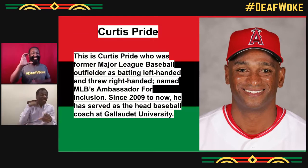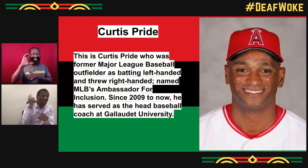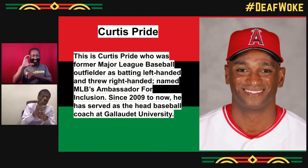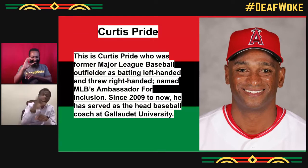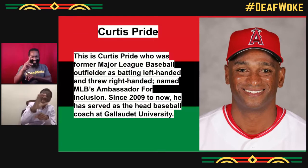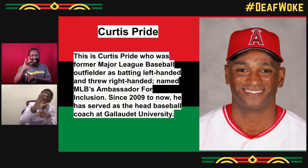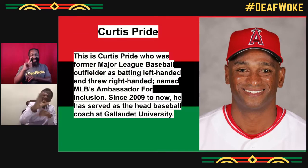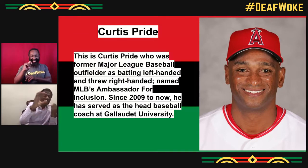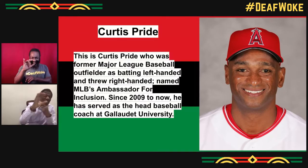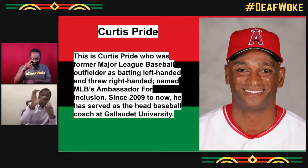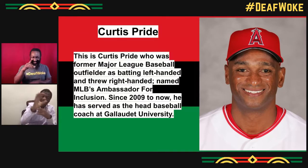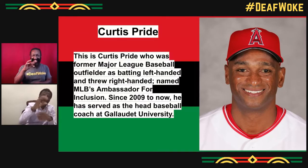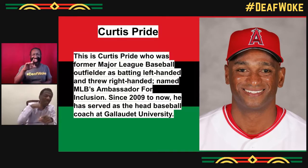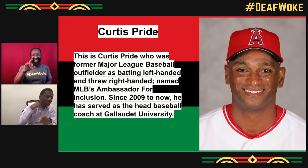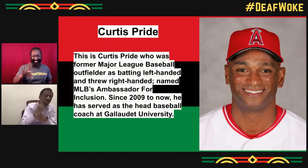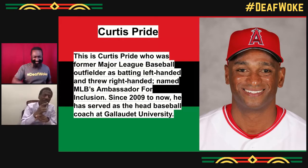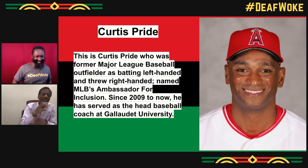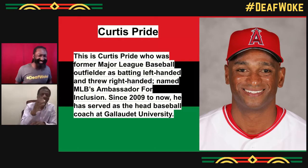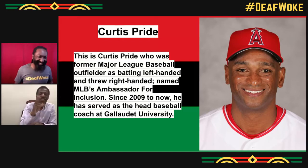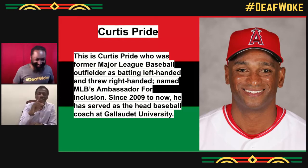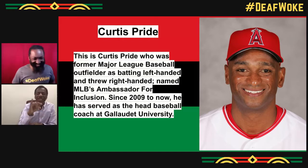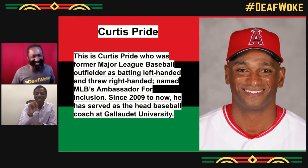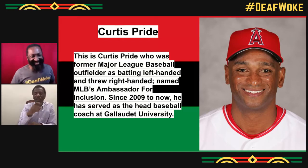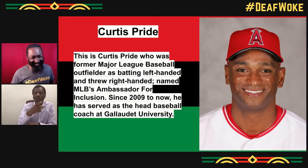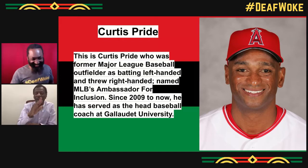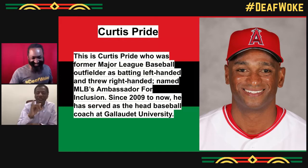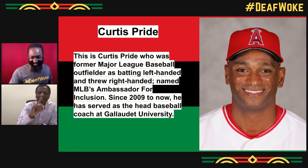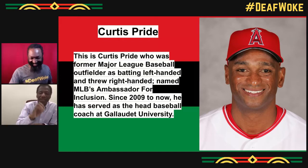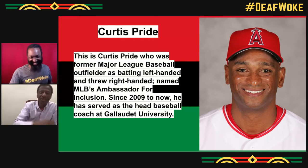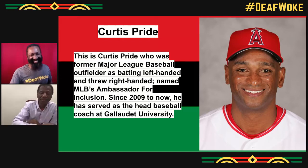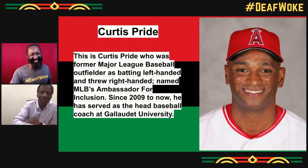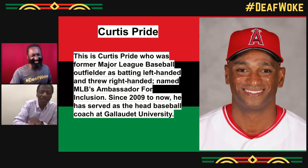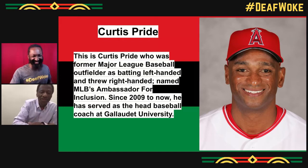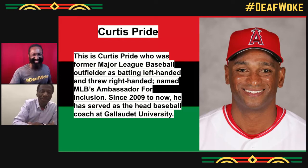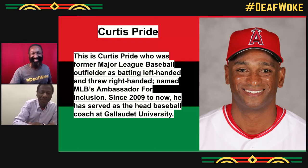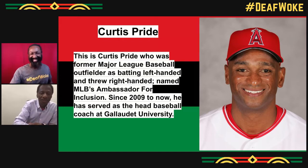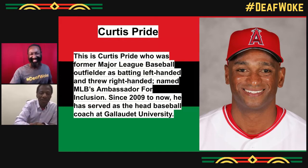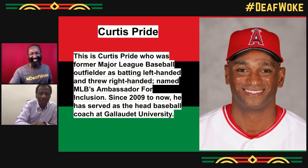He was with Angels? Played for the Angels, I knew it started with a C. Yeah, Curtis Pride.